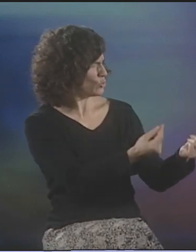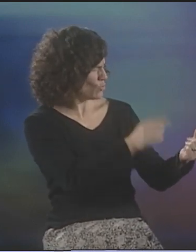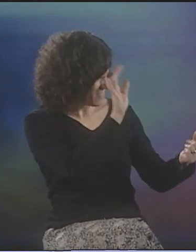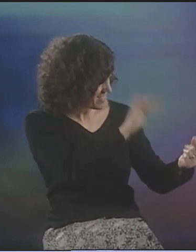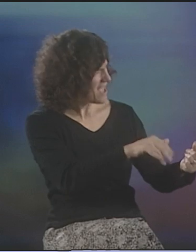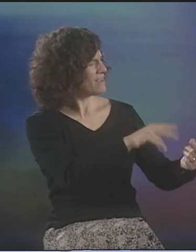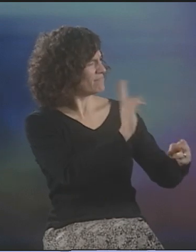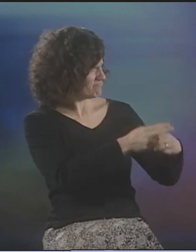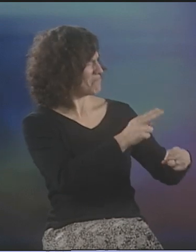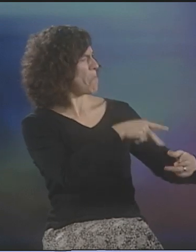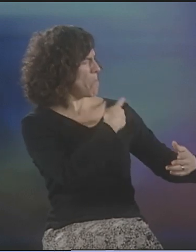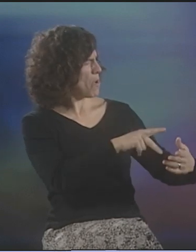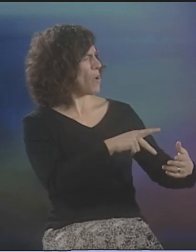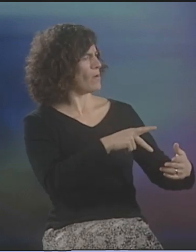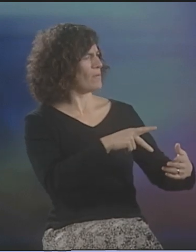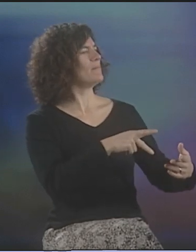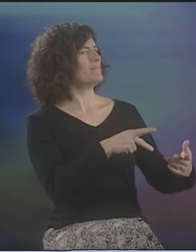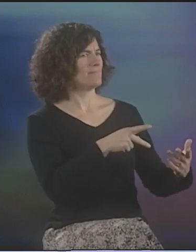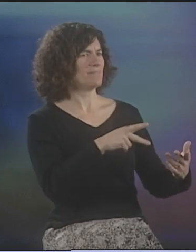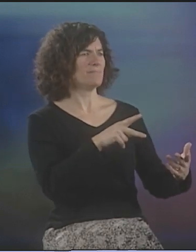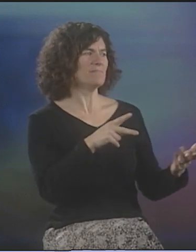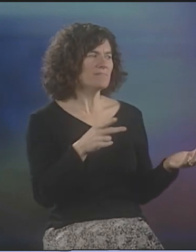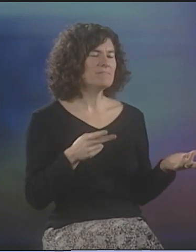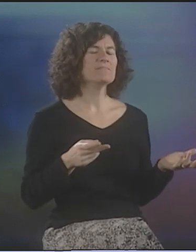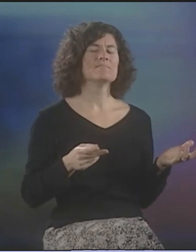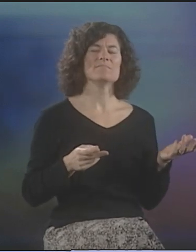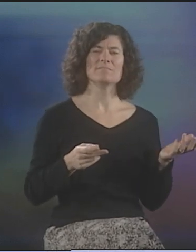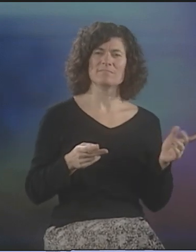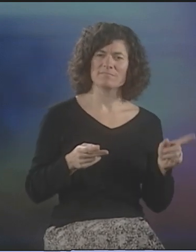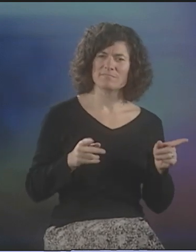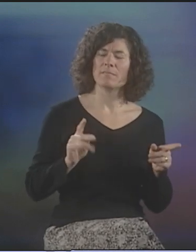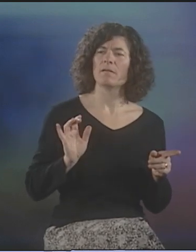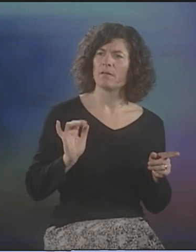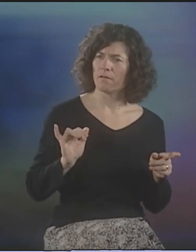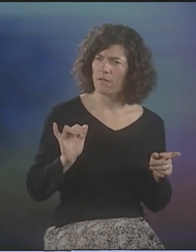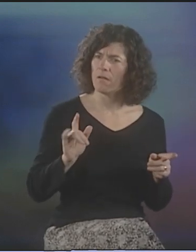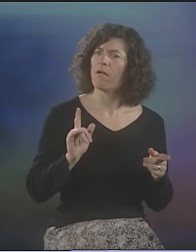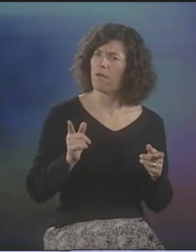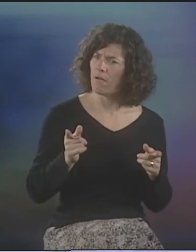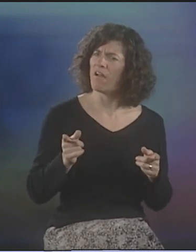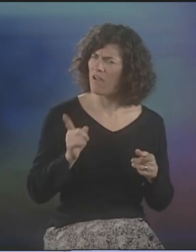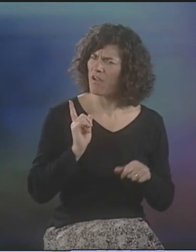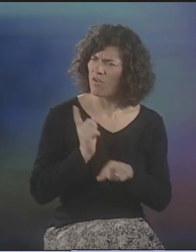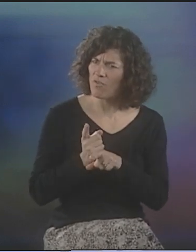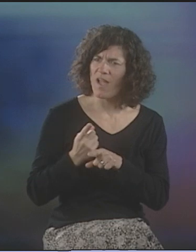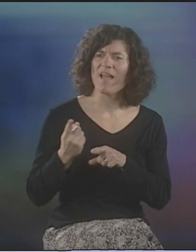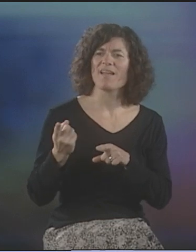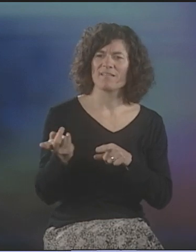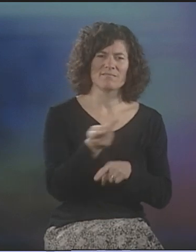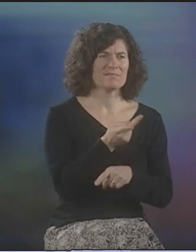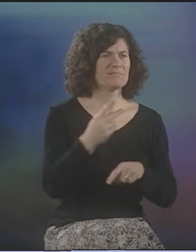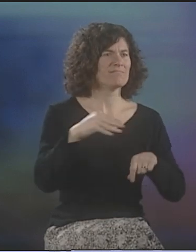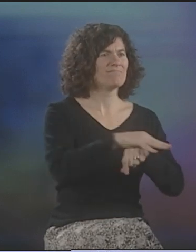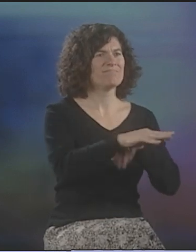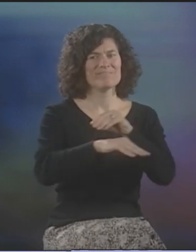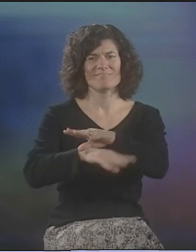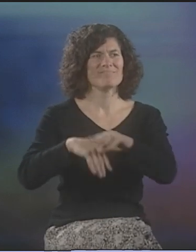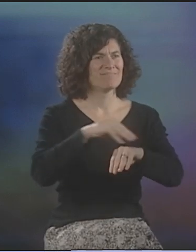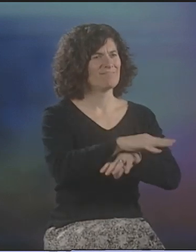HE SAID, "WHAT YOU'RE DOING ACTUALLY IS POETRY. THEY ARE POEMS." AND IT SEEMED LIKE THERE WAS A LOT OF CROSS-FERTILIZATION